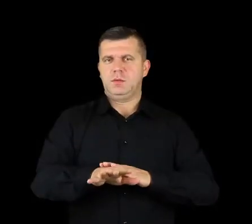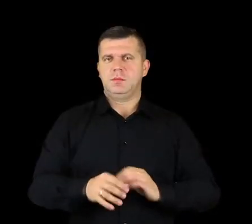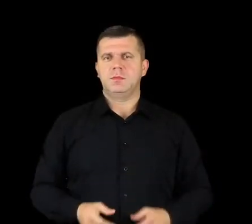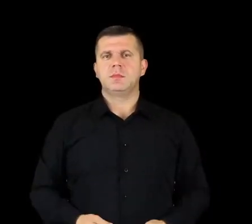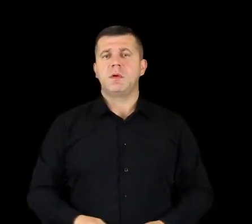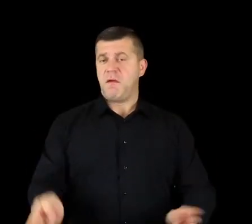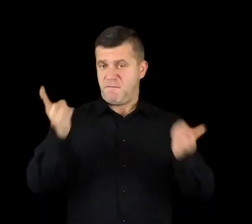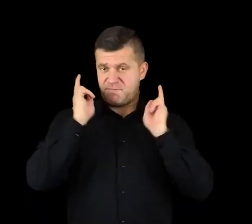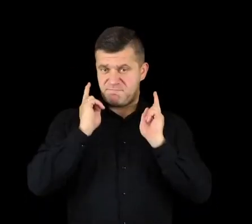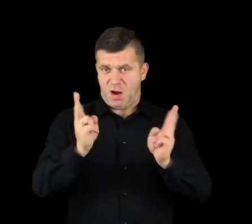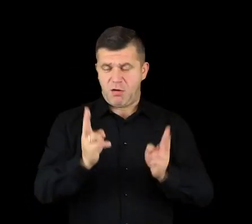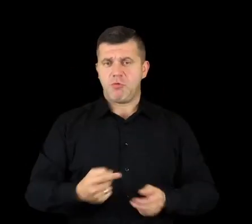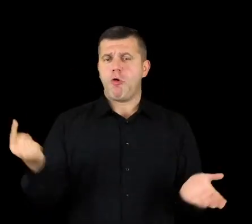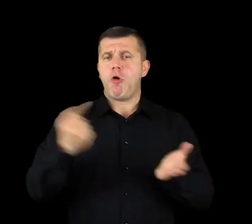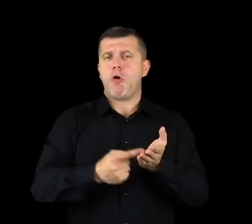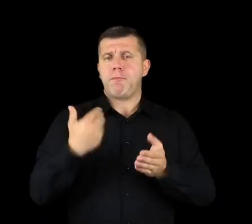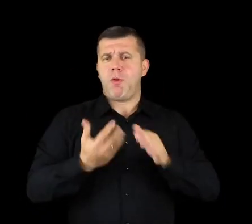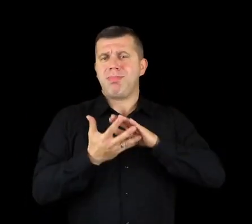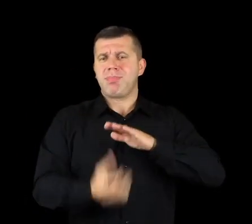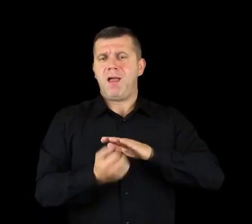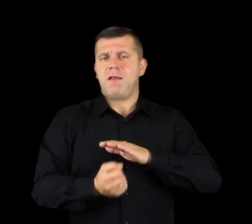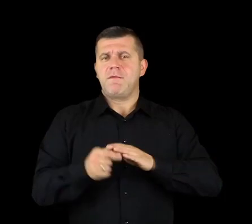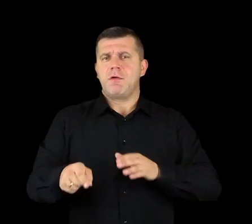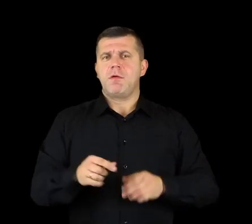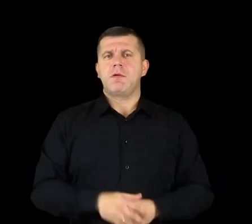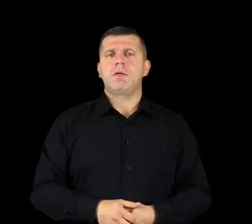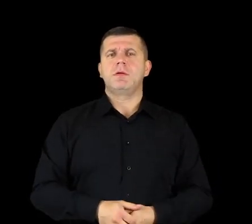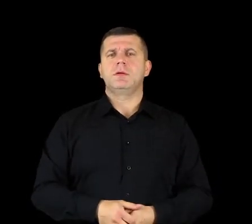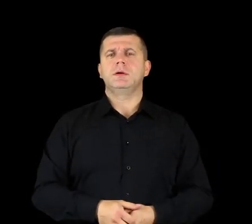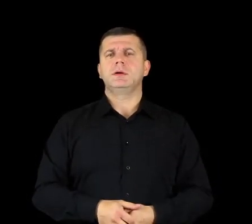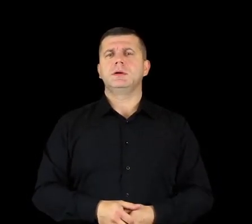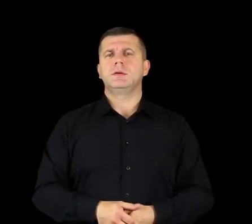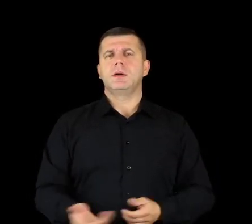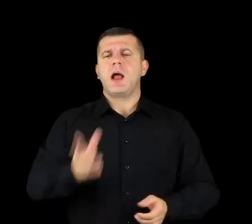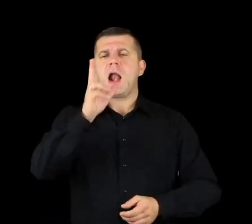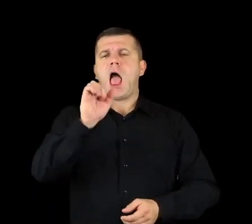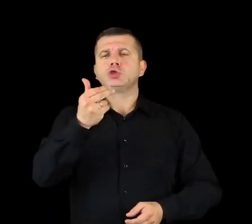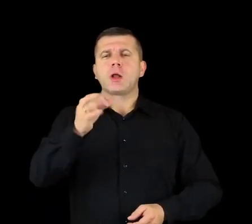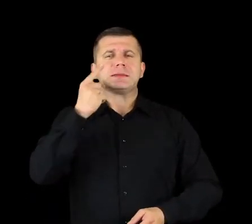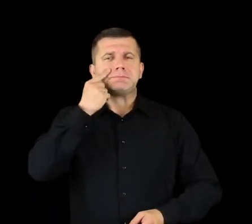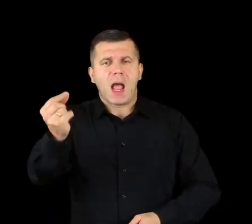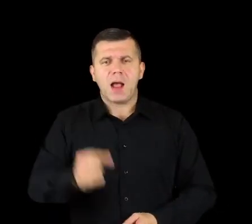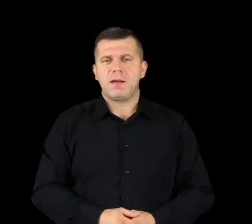Even the fact that recently they filmed an episode of a cooking show “Rączka gotuje” here, oh yes. And “Klasztorne smaki”,